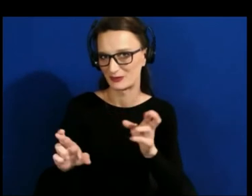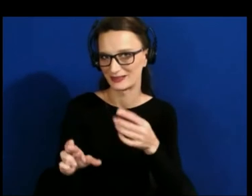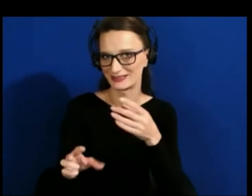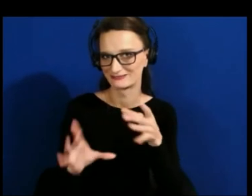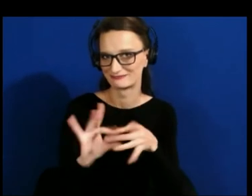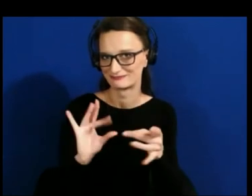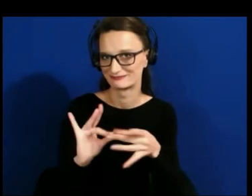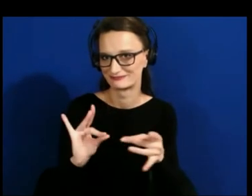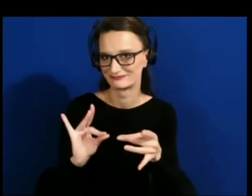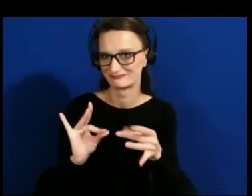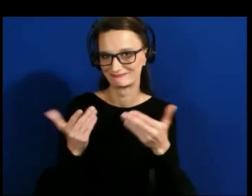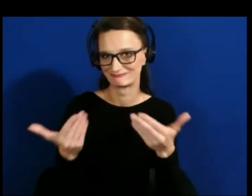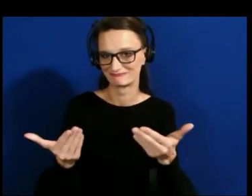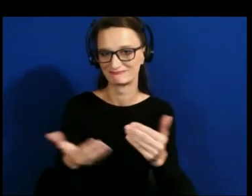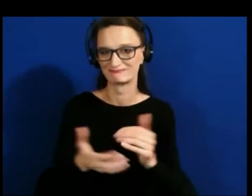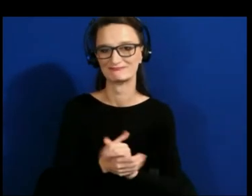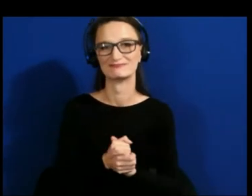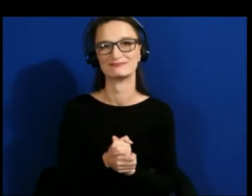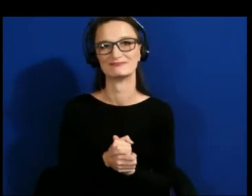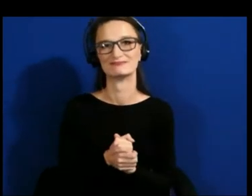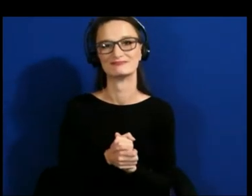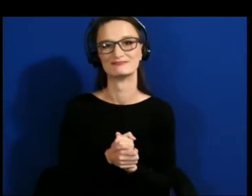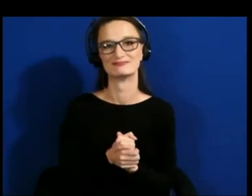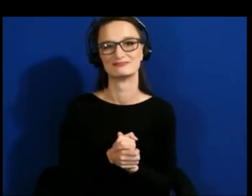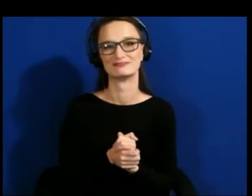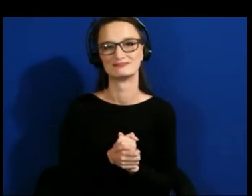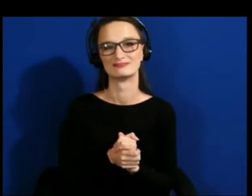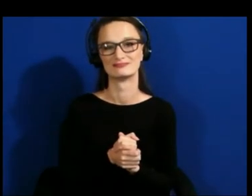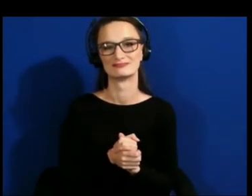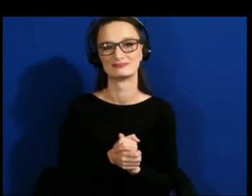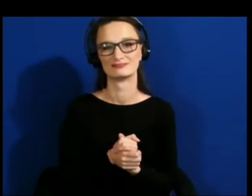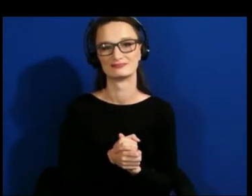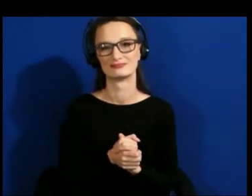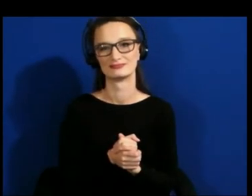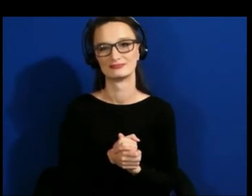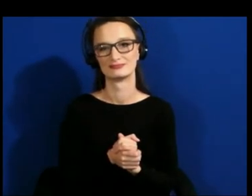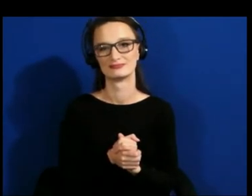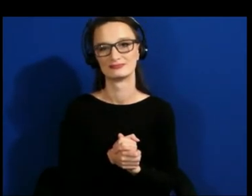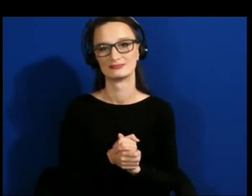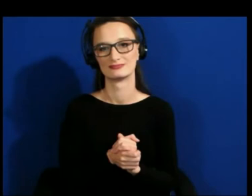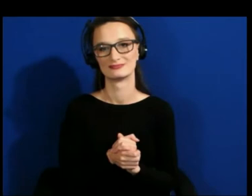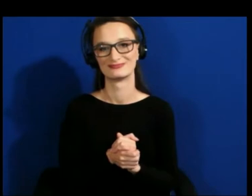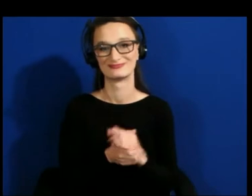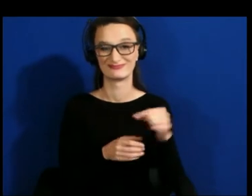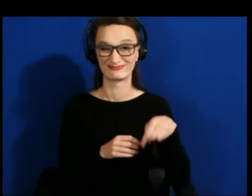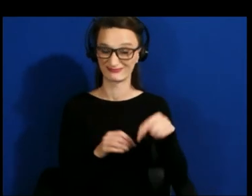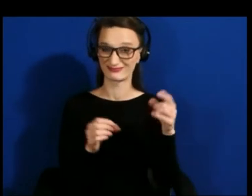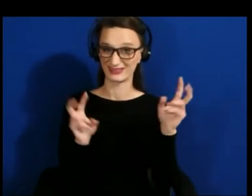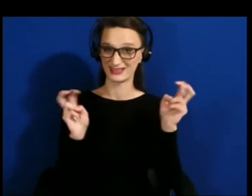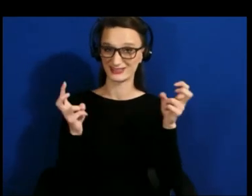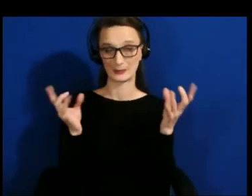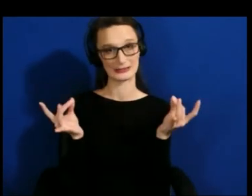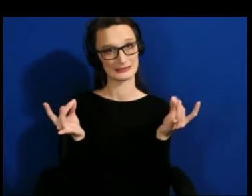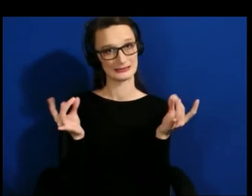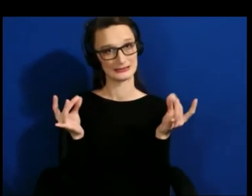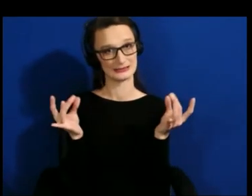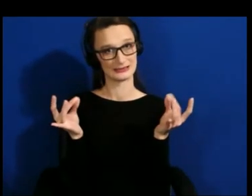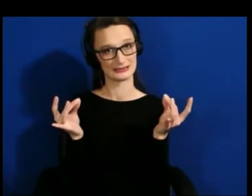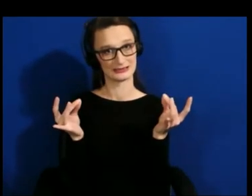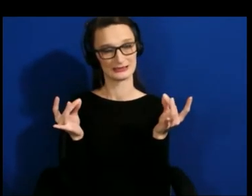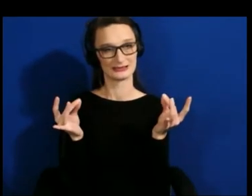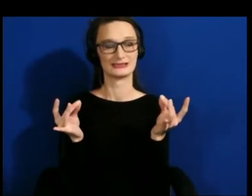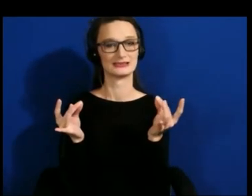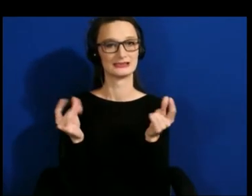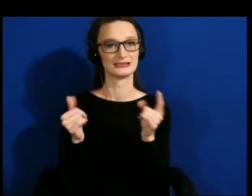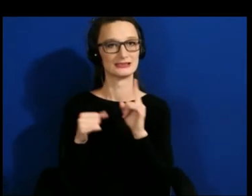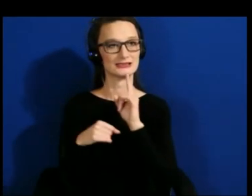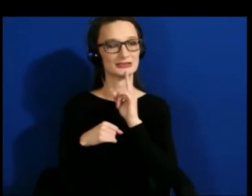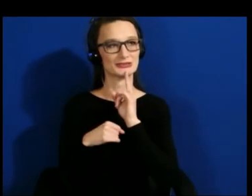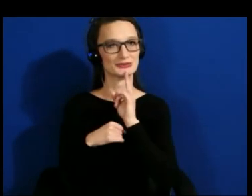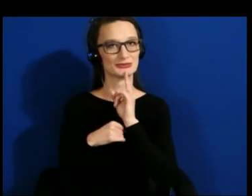Well, you know, this -- it's a thorny topic, right, and kind of like it's a bold statement to say anything is a human right,